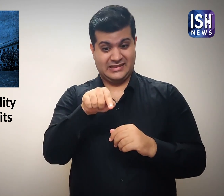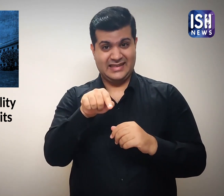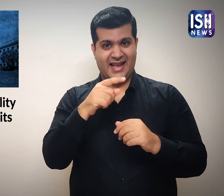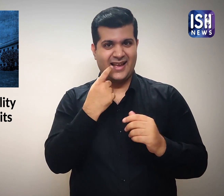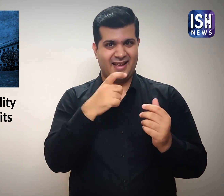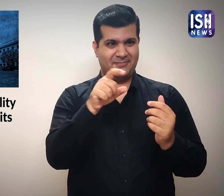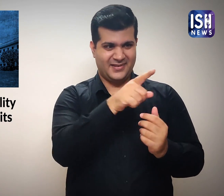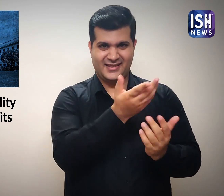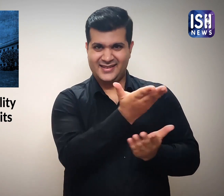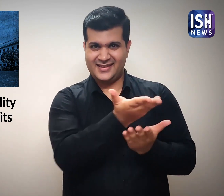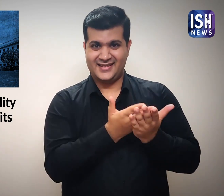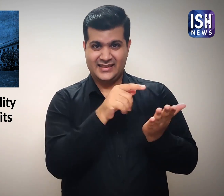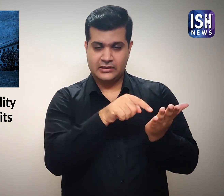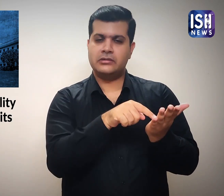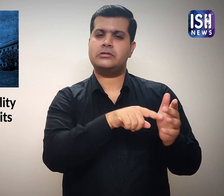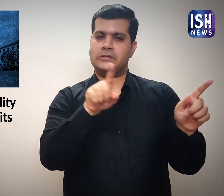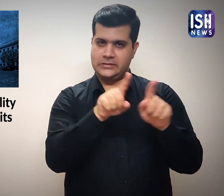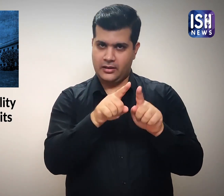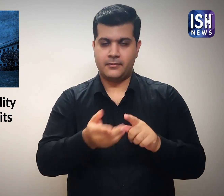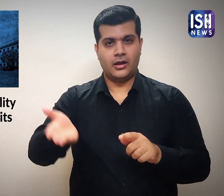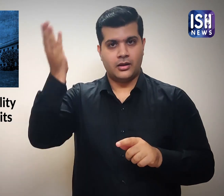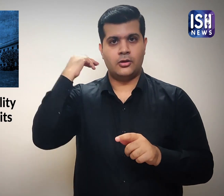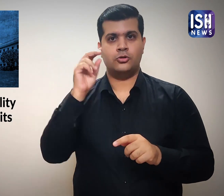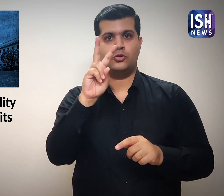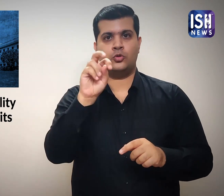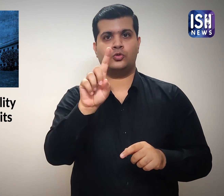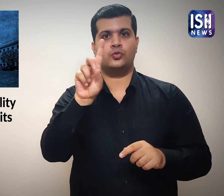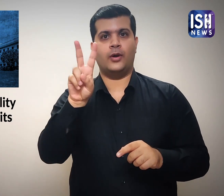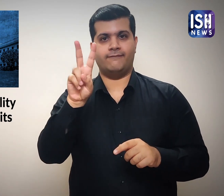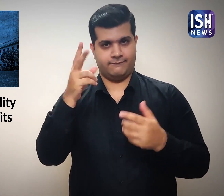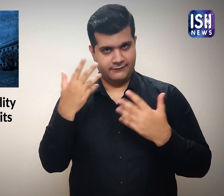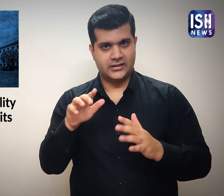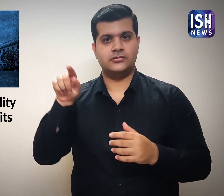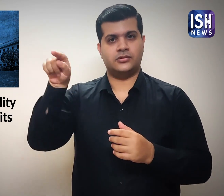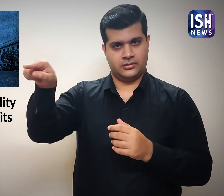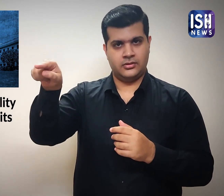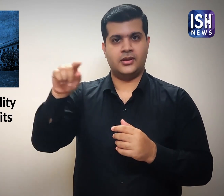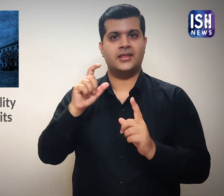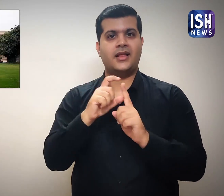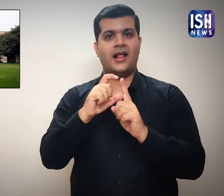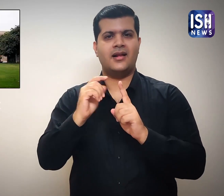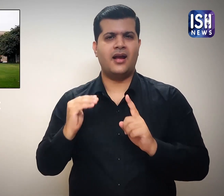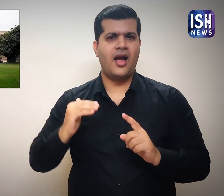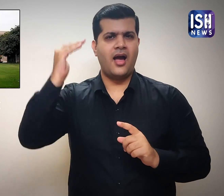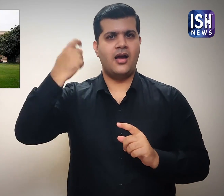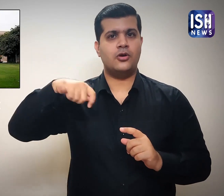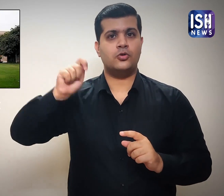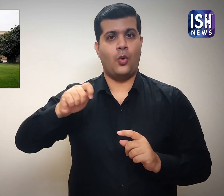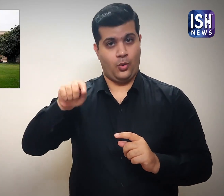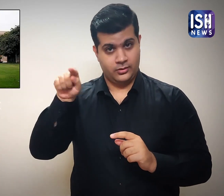and said, "A similar case was filed in the Delhi High Court in 2012